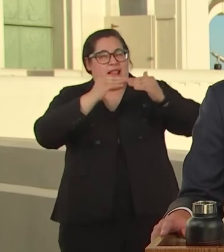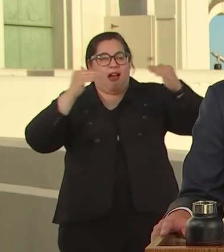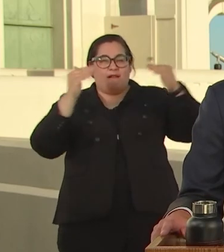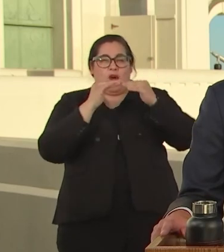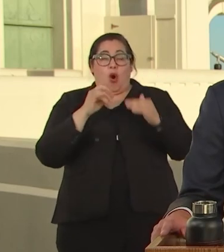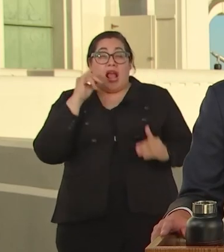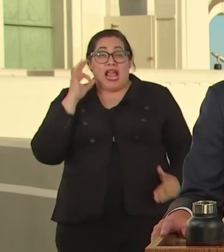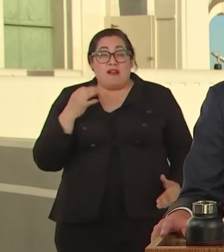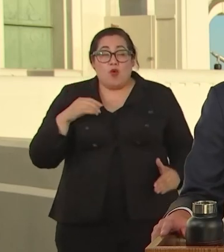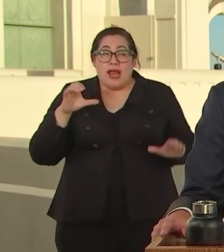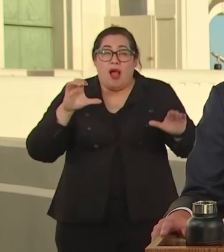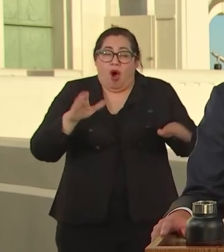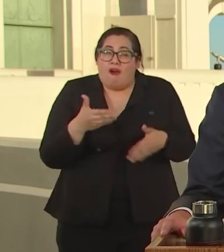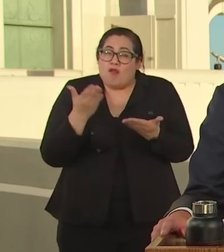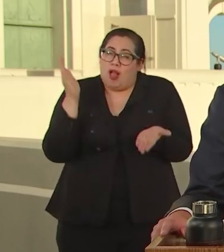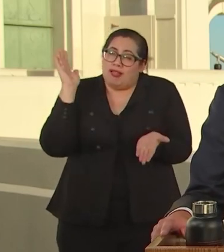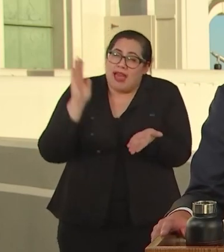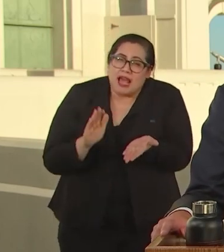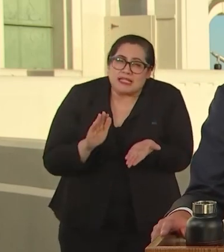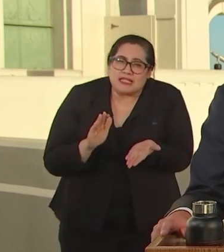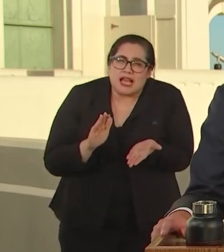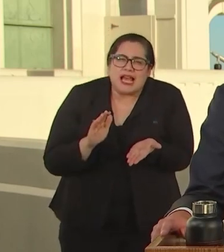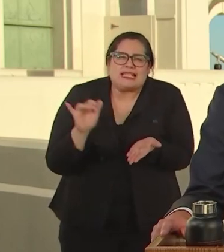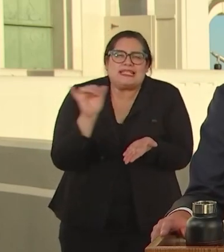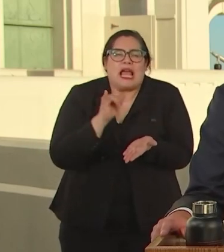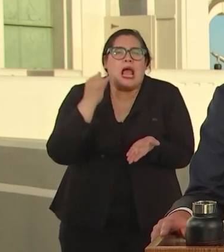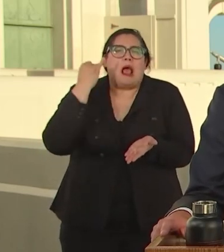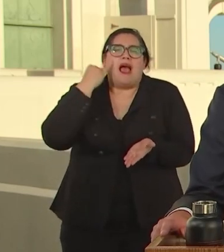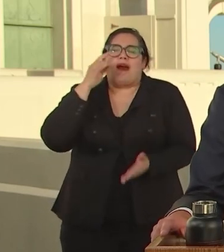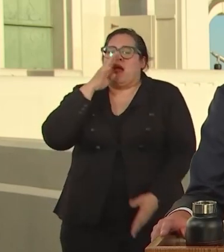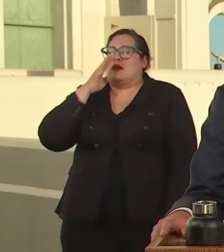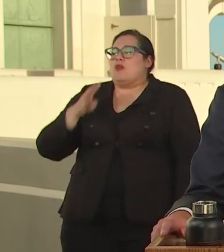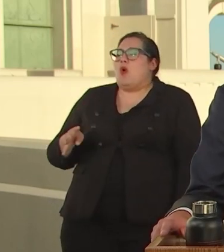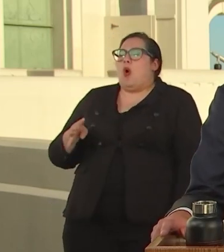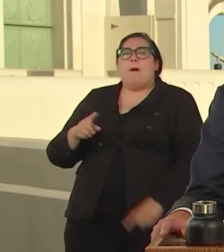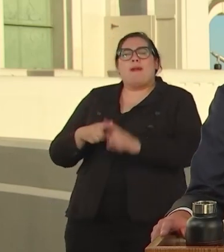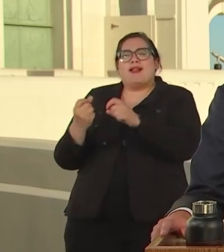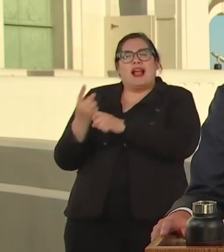CLOSURE EYES TO WHAT LAST YEAR DID FOR US TO FINALLY SEE.